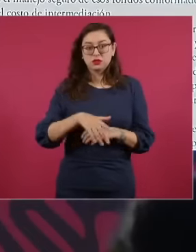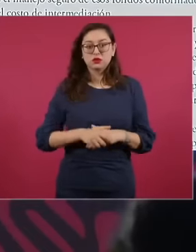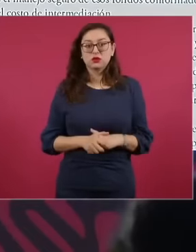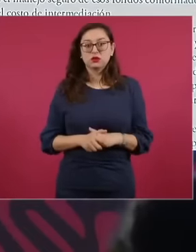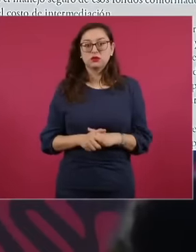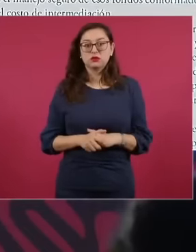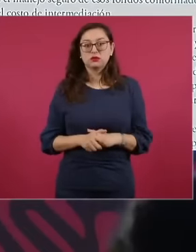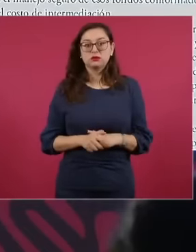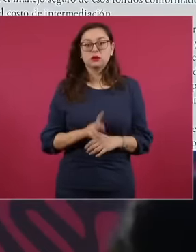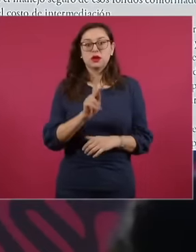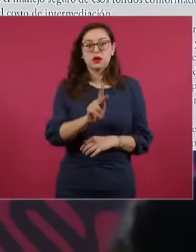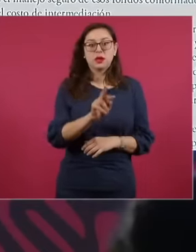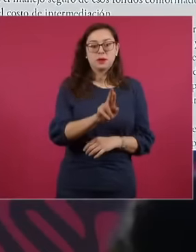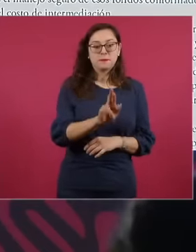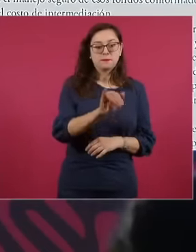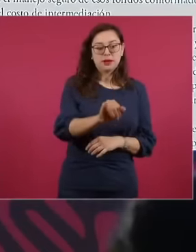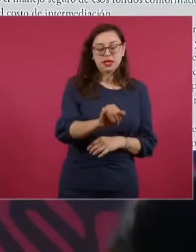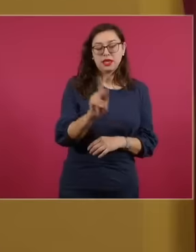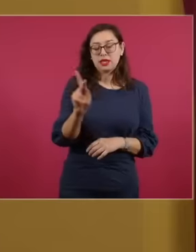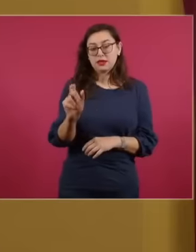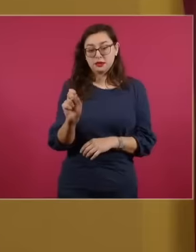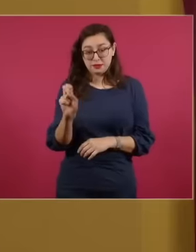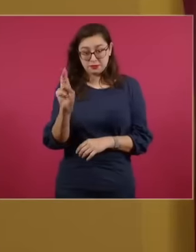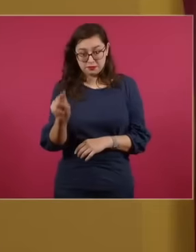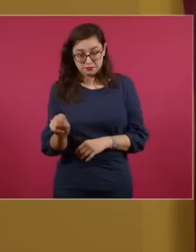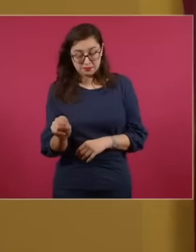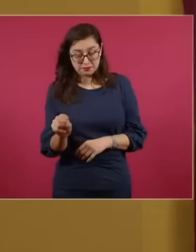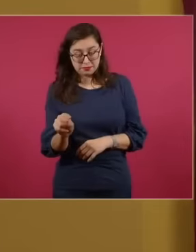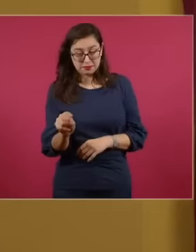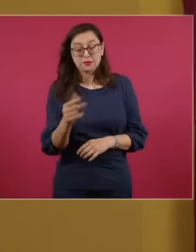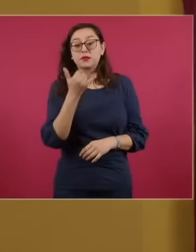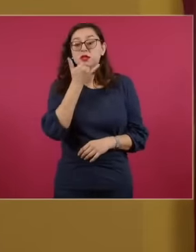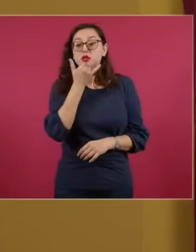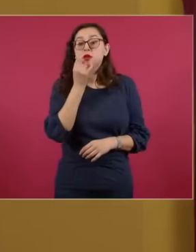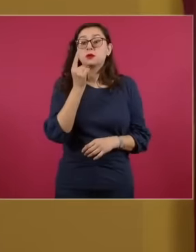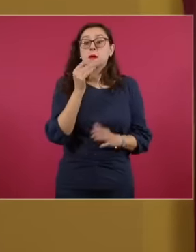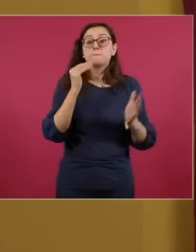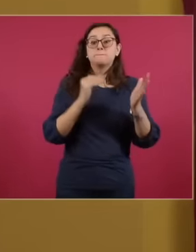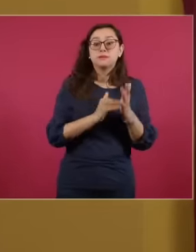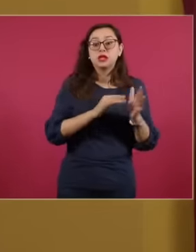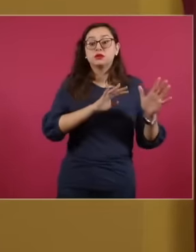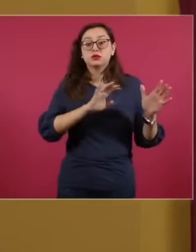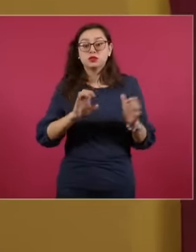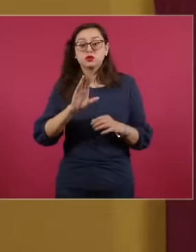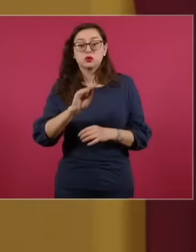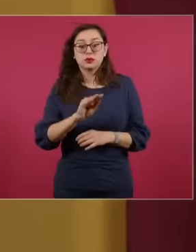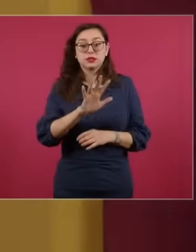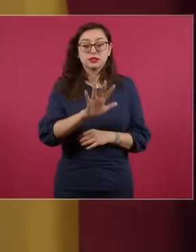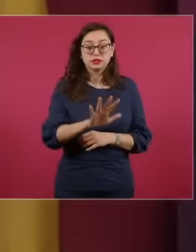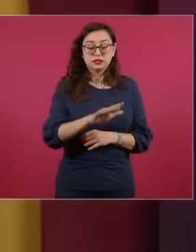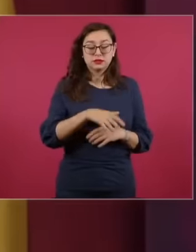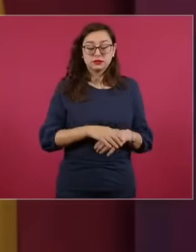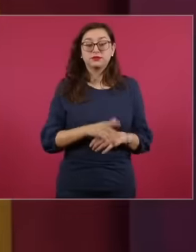PRI 1995 the majority of the PRI in the chamber of deputies